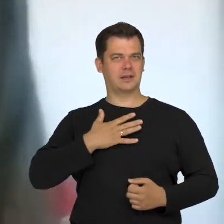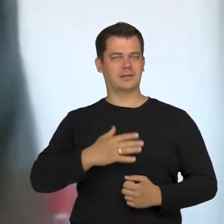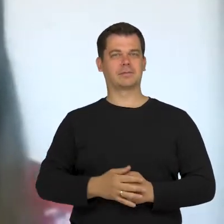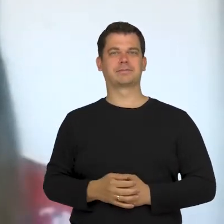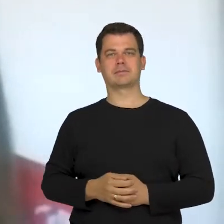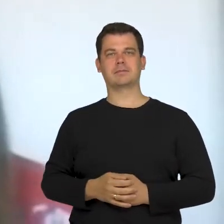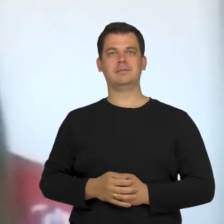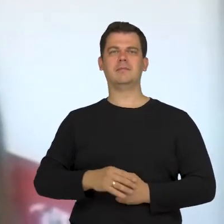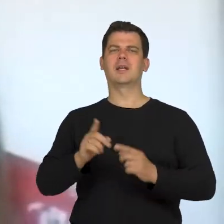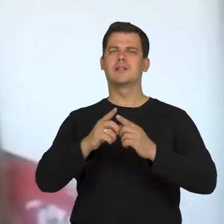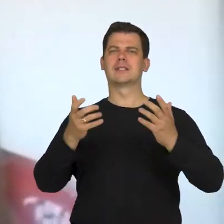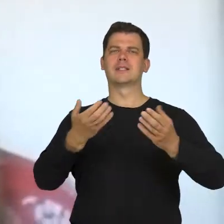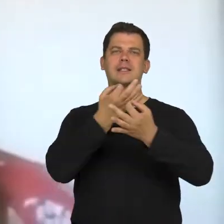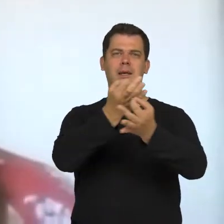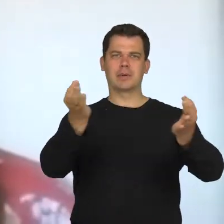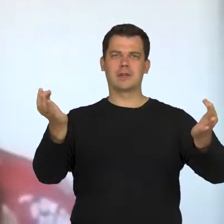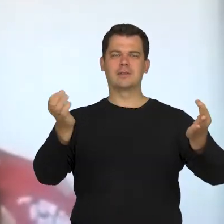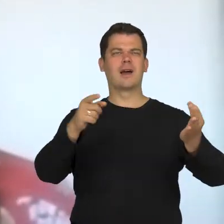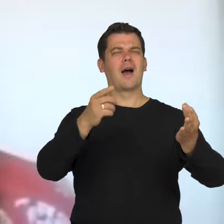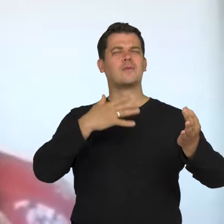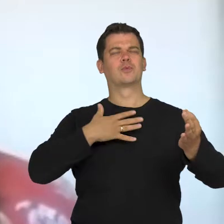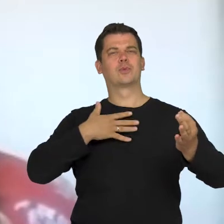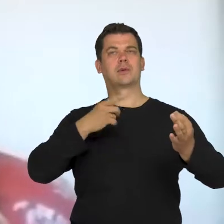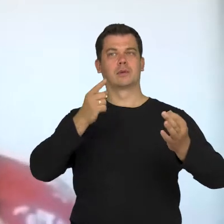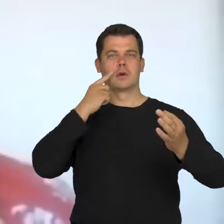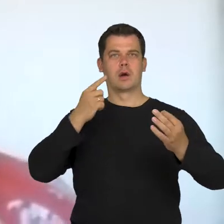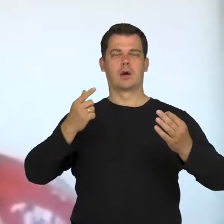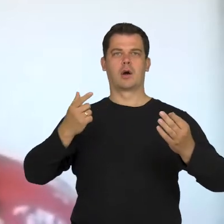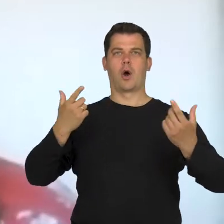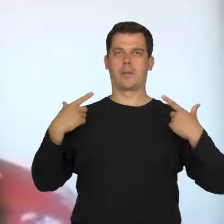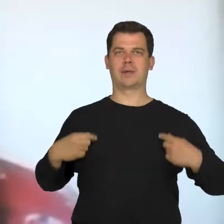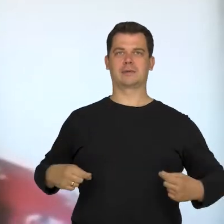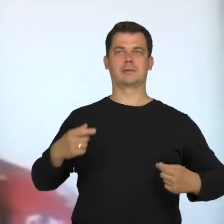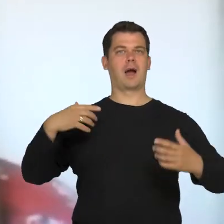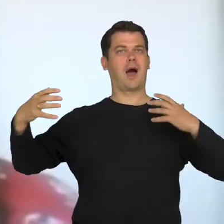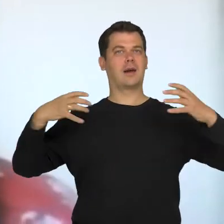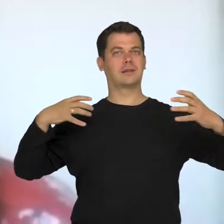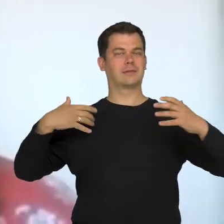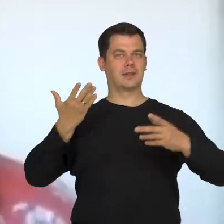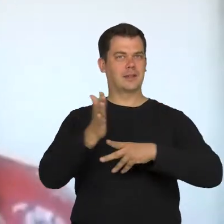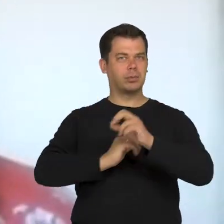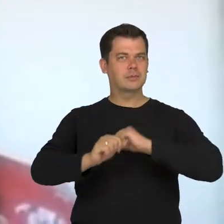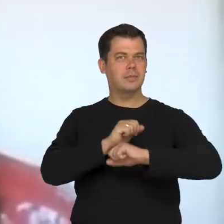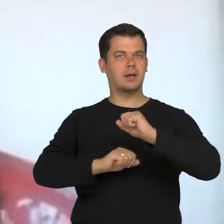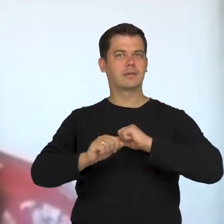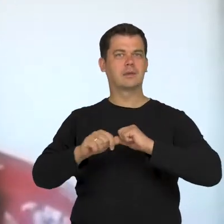I would like to ask how you perceive the presence of artists with disabilities on a stage in a theatre